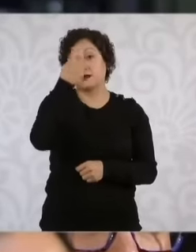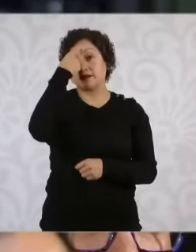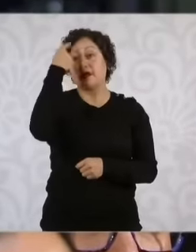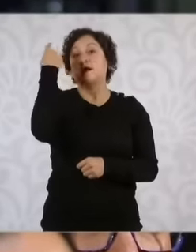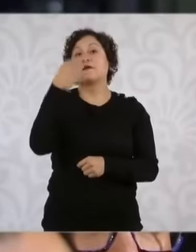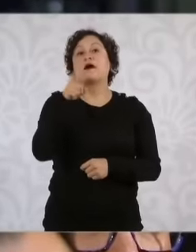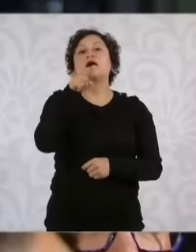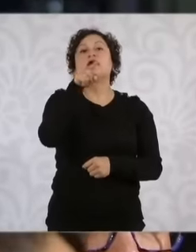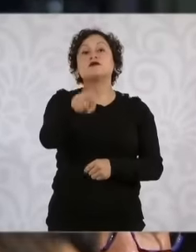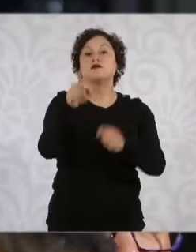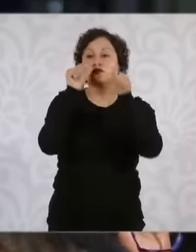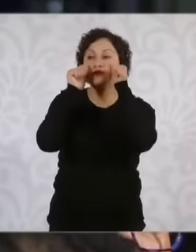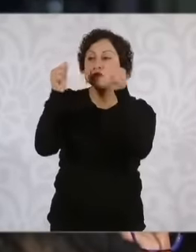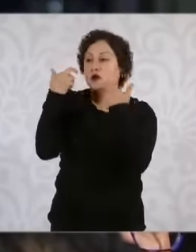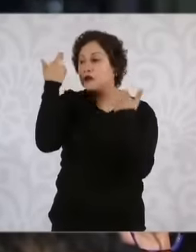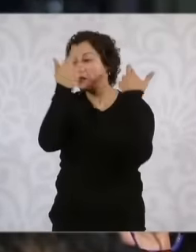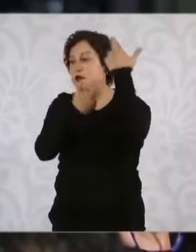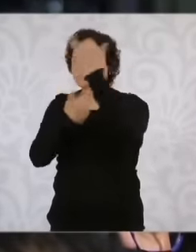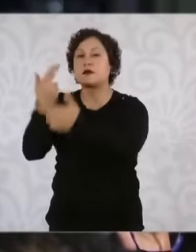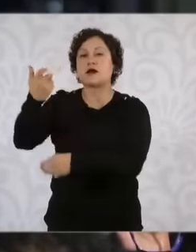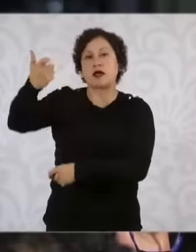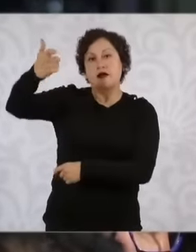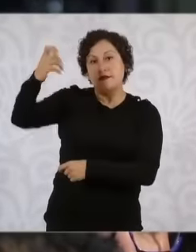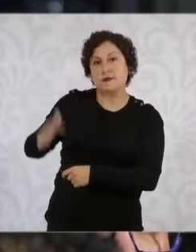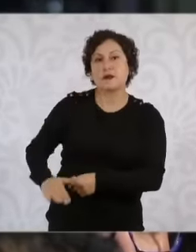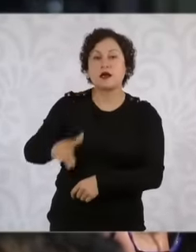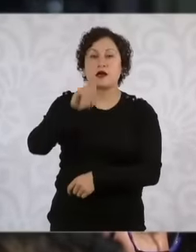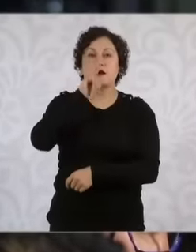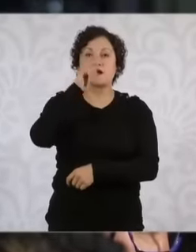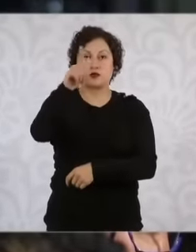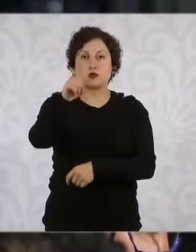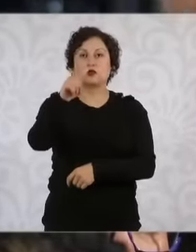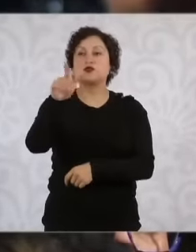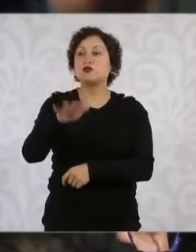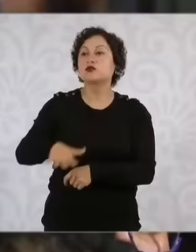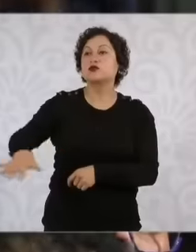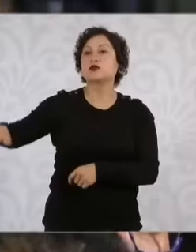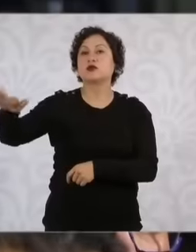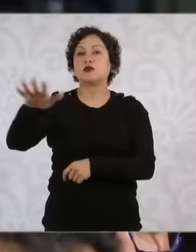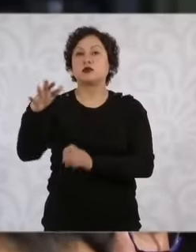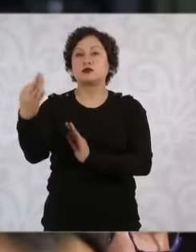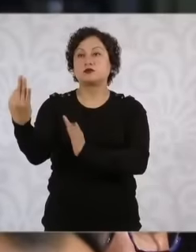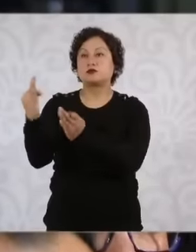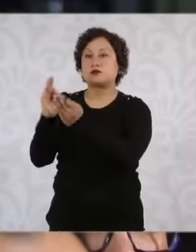with a view to reducing electricity rates, especially in poorer regions and